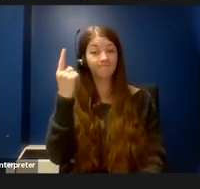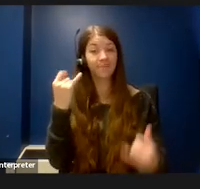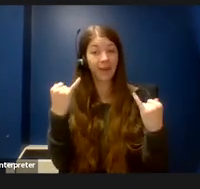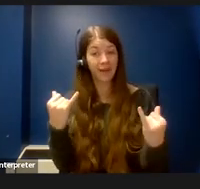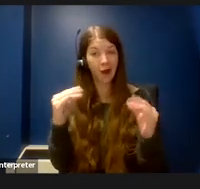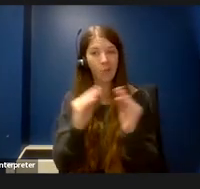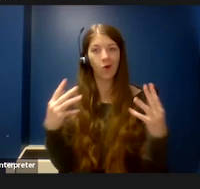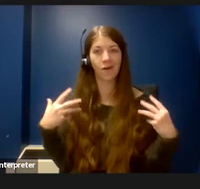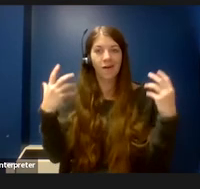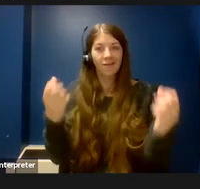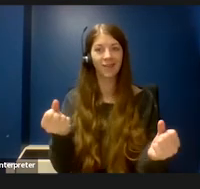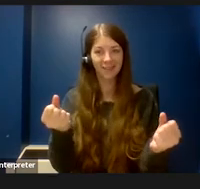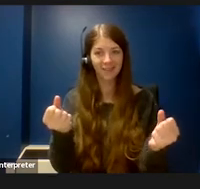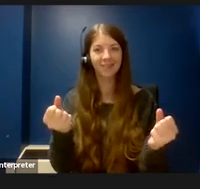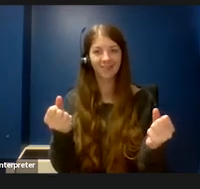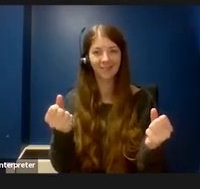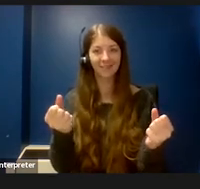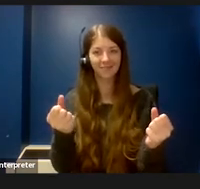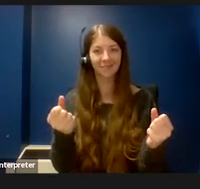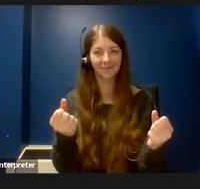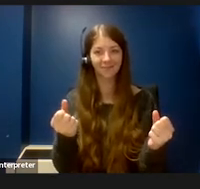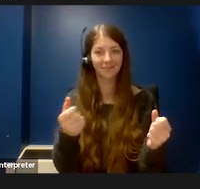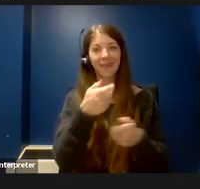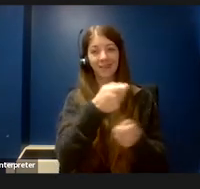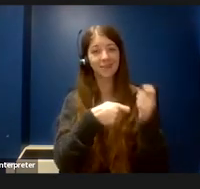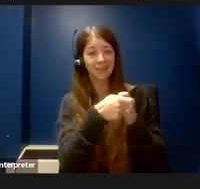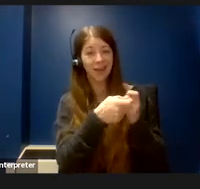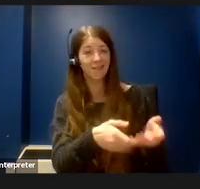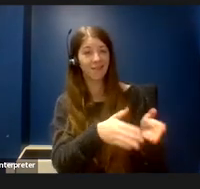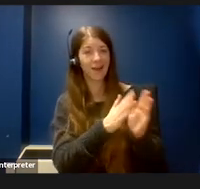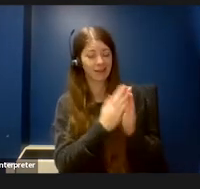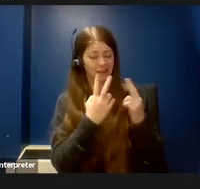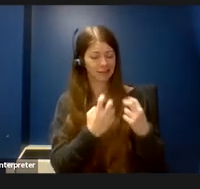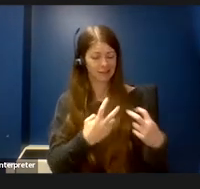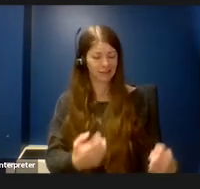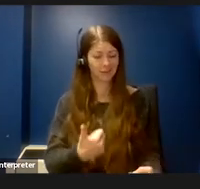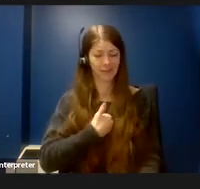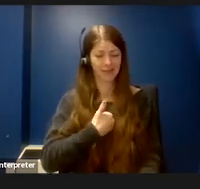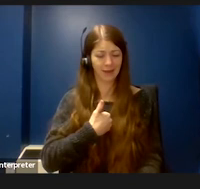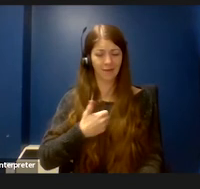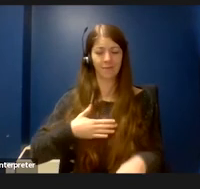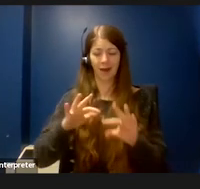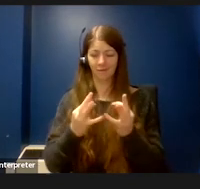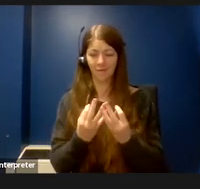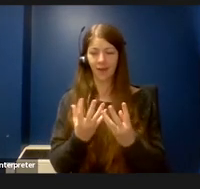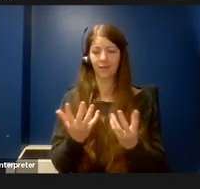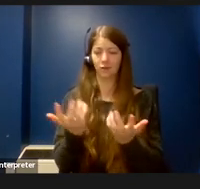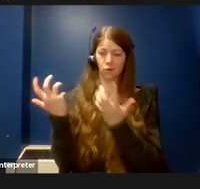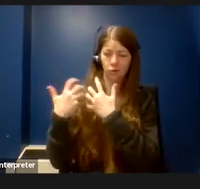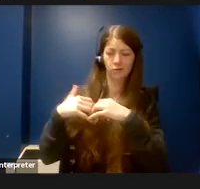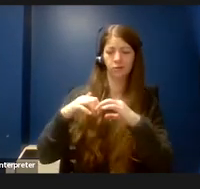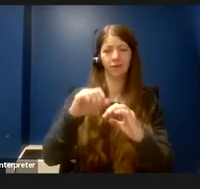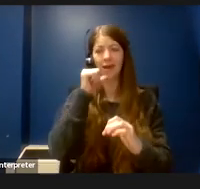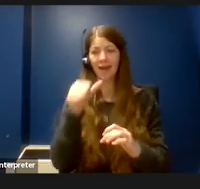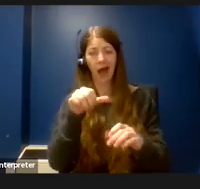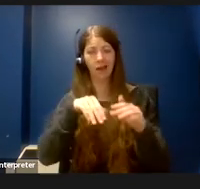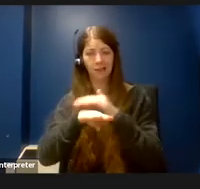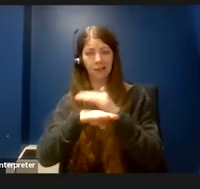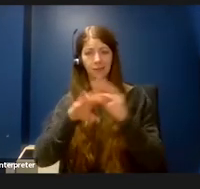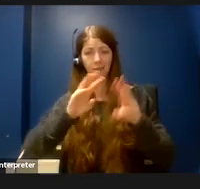am. Instead of asking myself and my family to fit into an inaccessible world, I’m asking the world